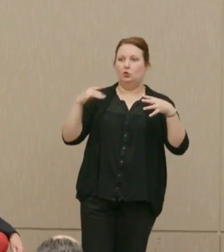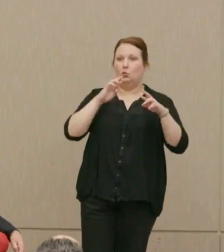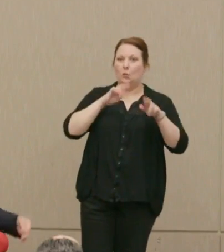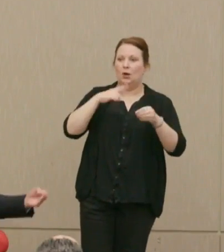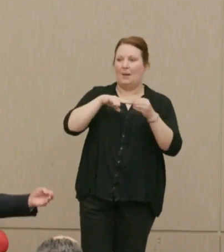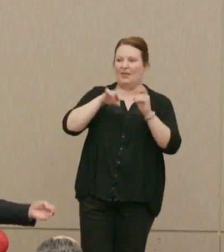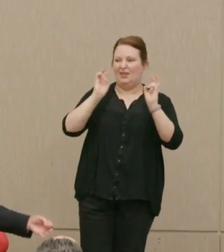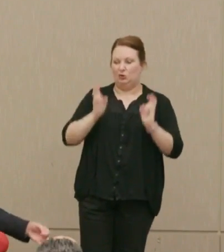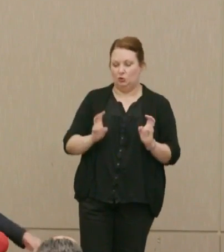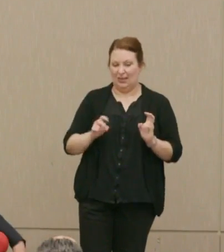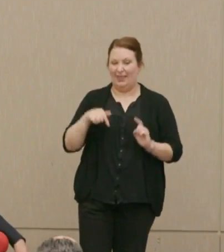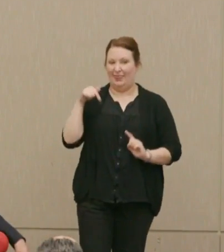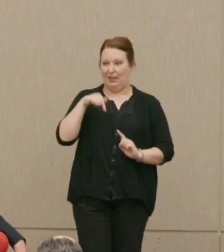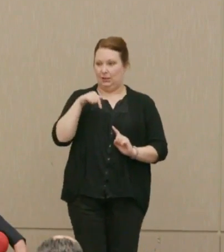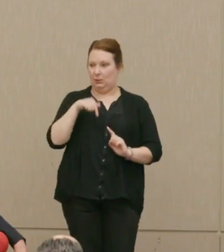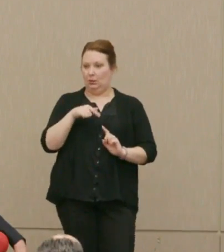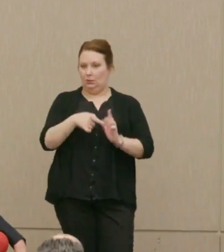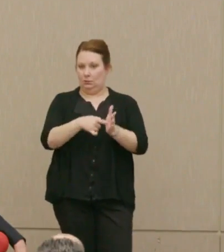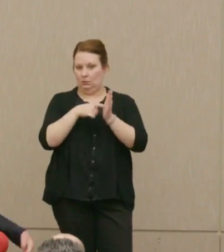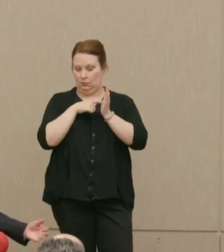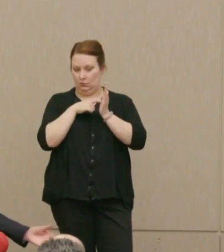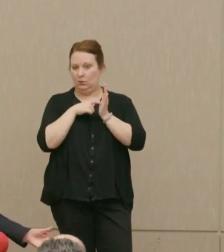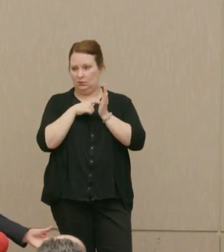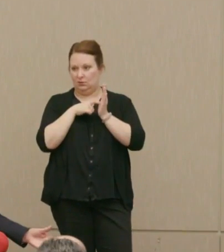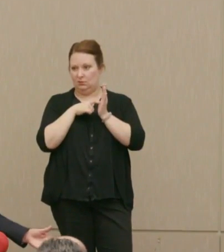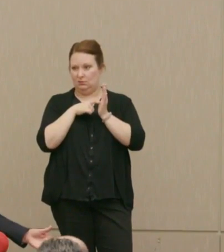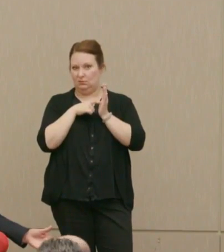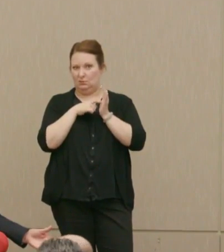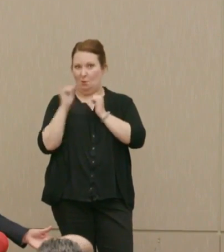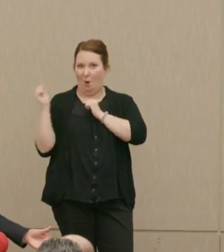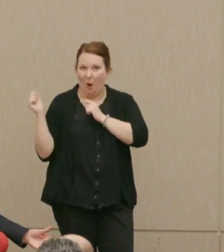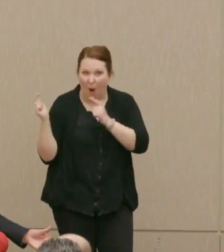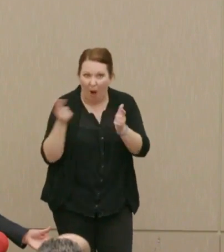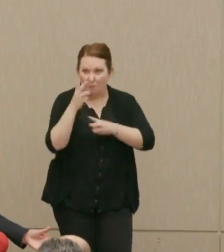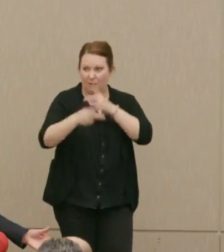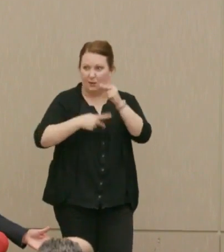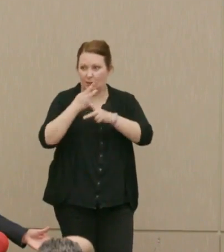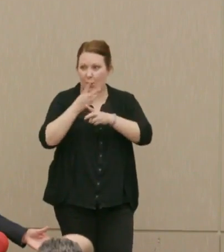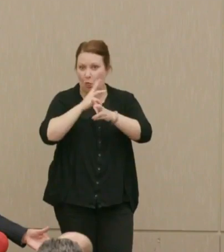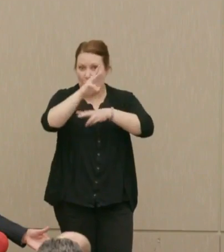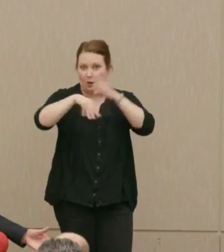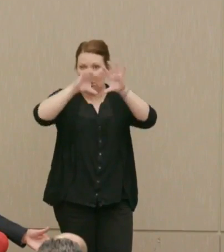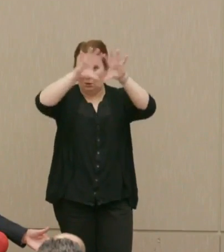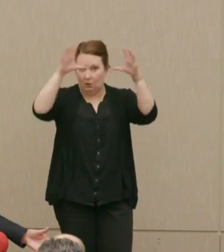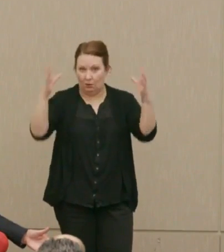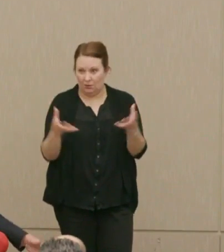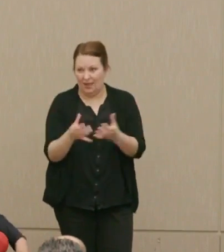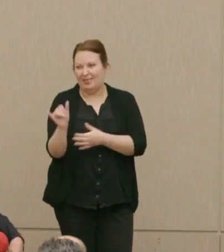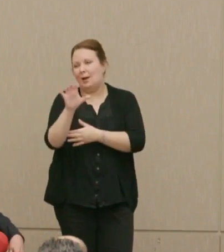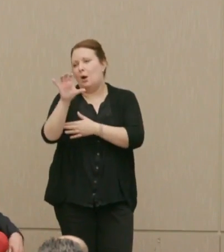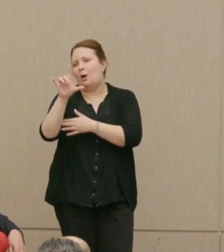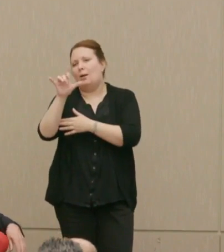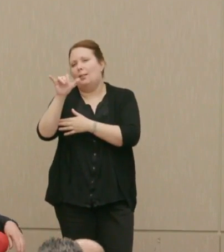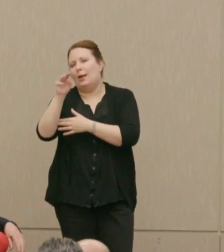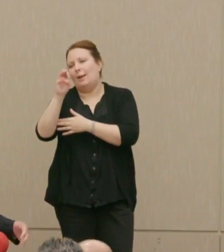This one does involve everyone in the world, as does climate, but that doesn't mean that